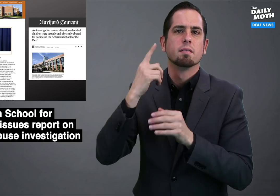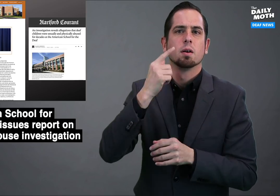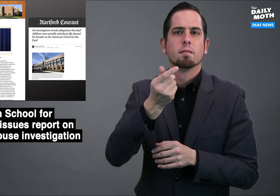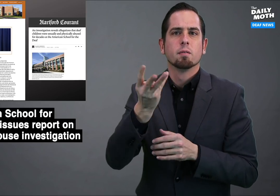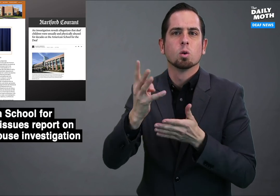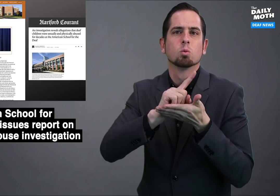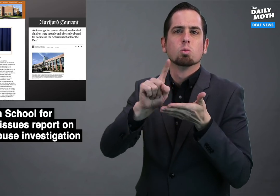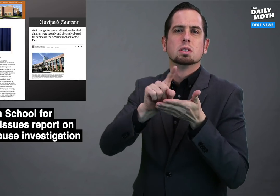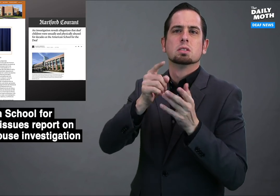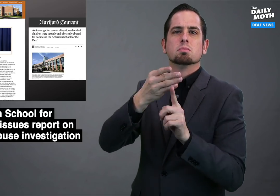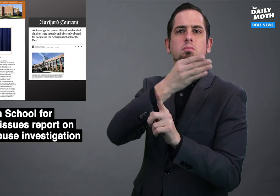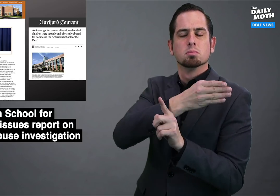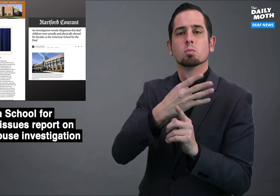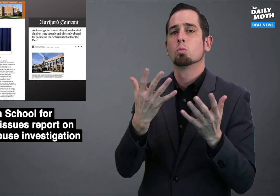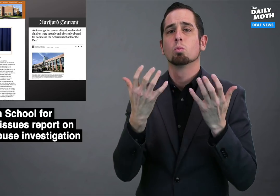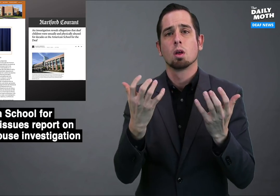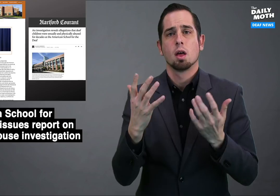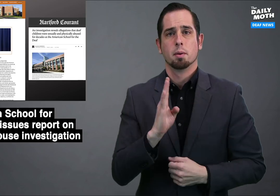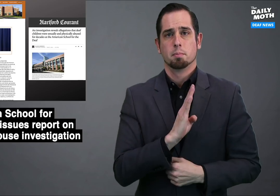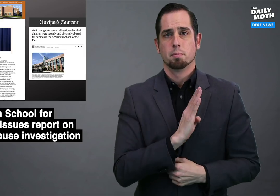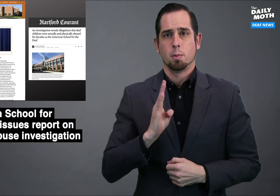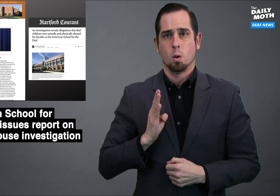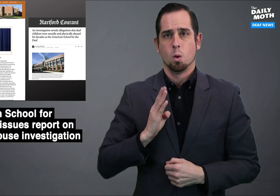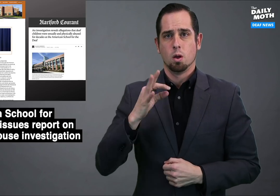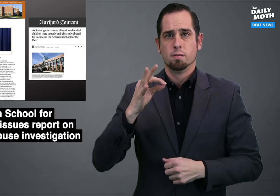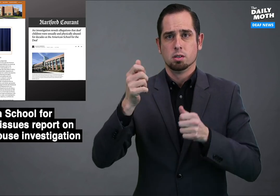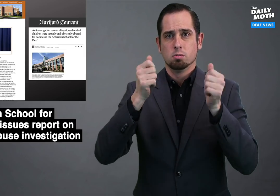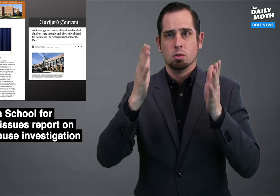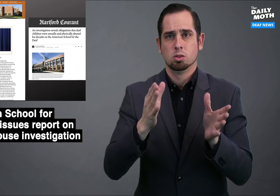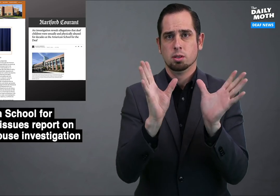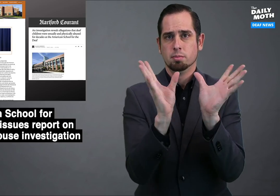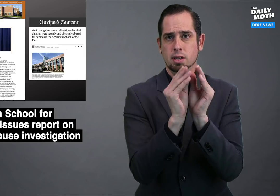for a few weeks to hold a Board of Directors